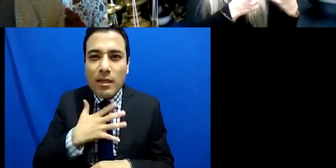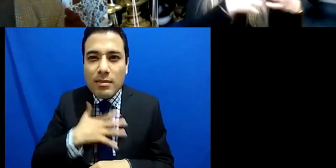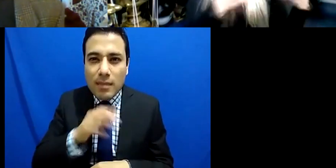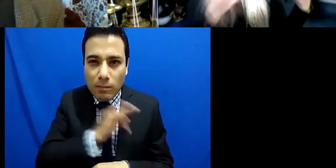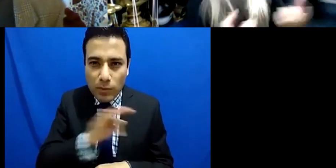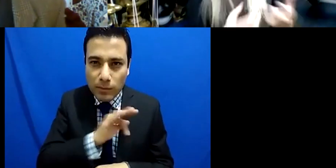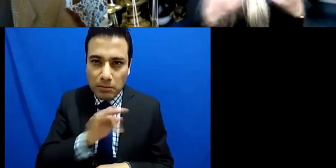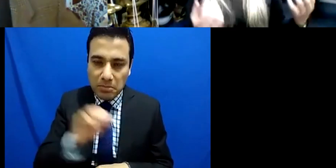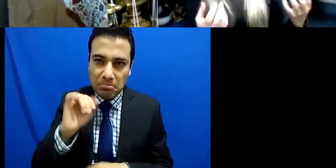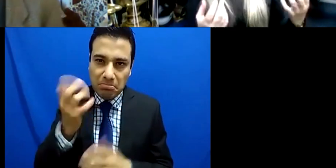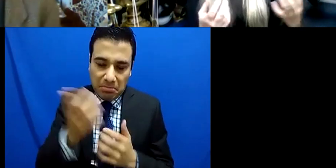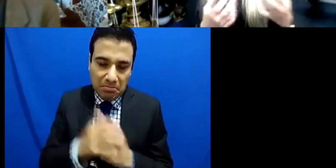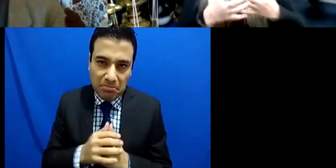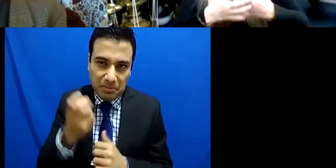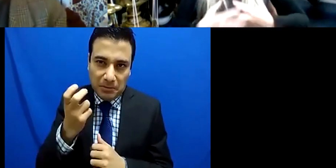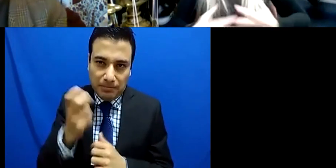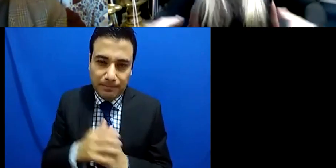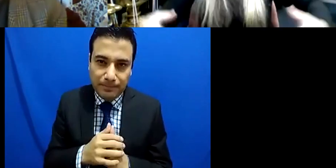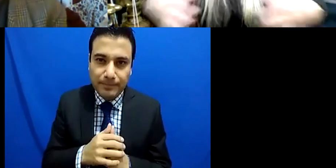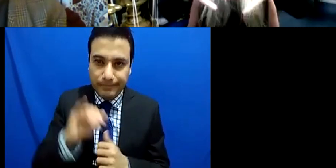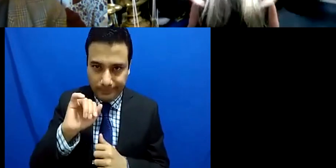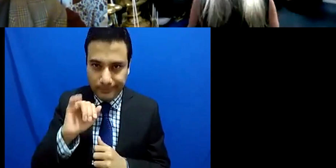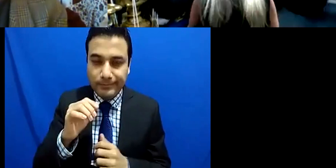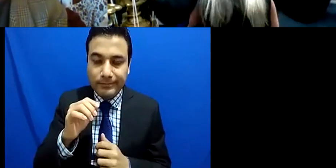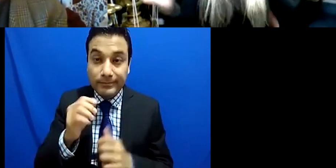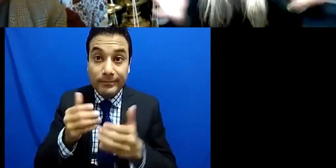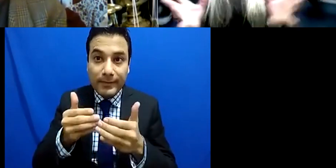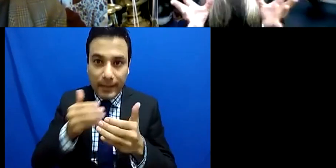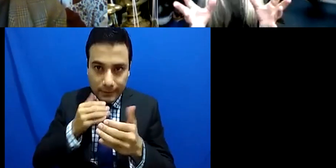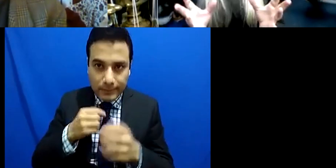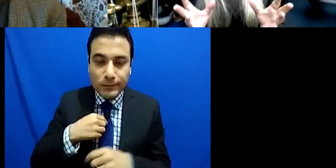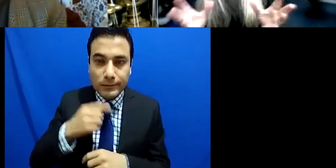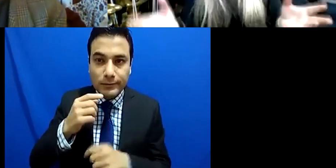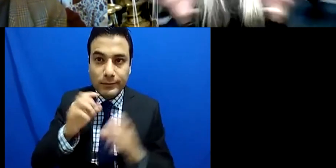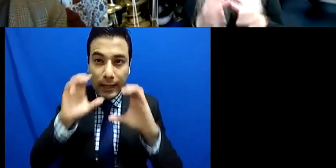you learn the piece of music and so, on but the idea of so many interpretations then coming to